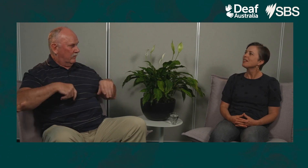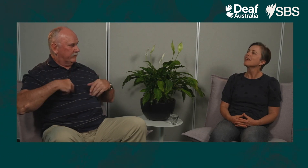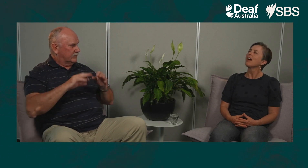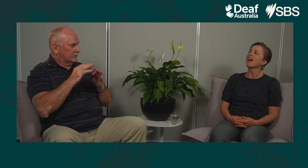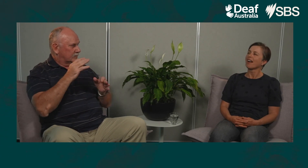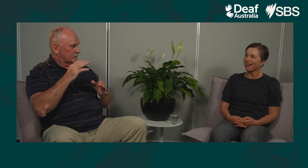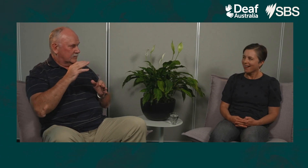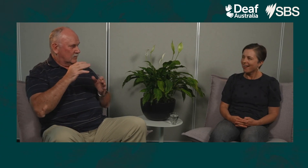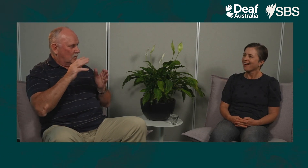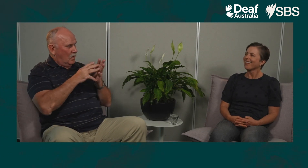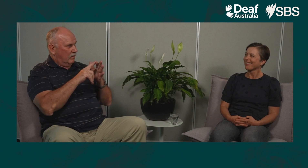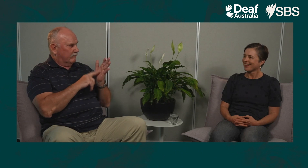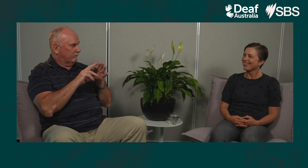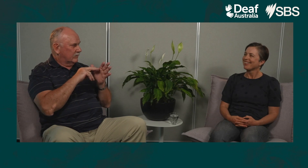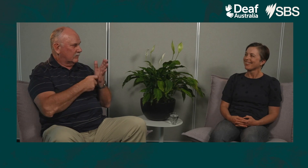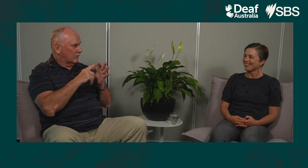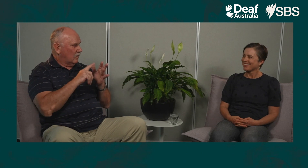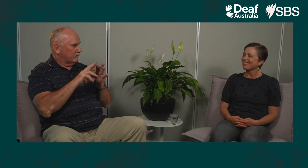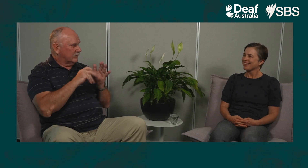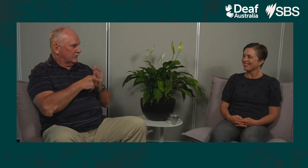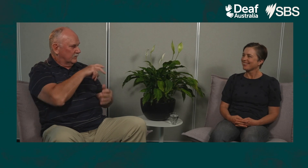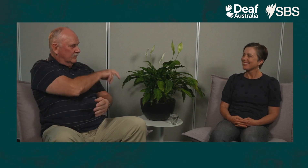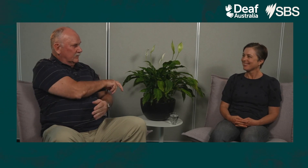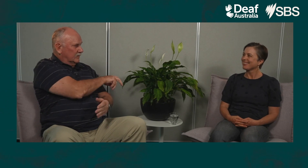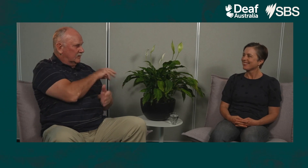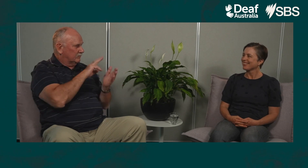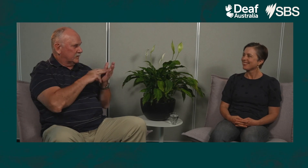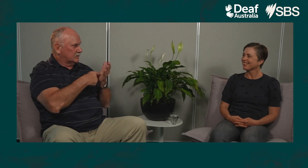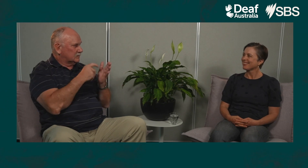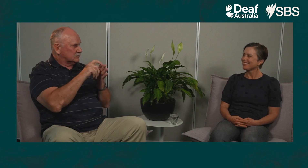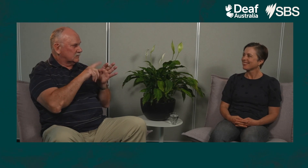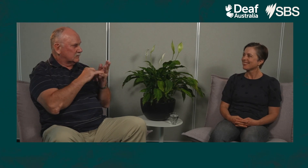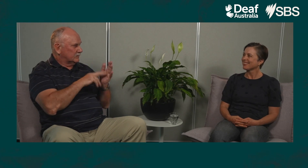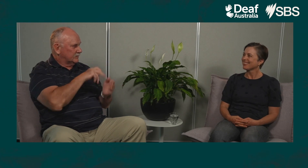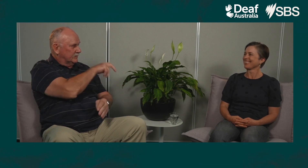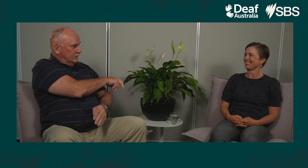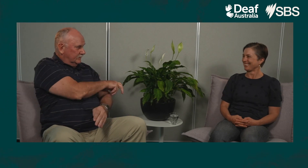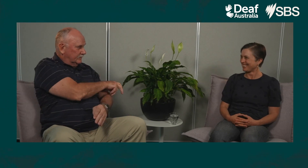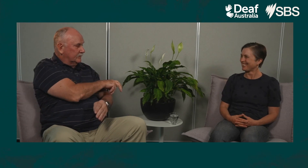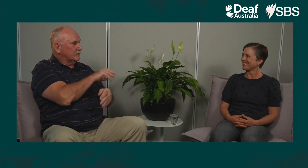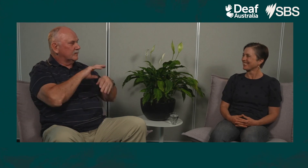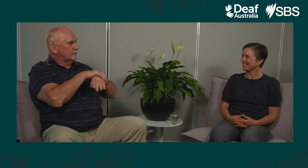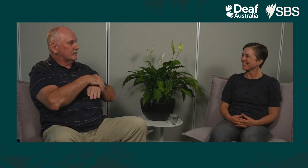but the welfare officer, Mr. Dyson, he was the interpreter sitting in the front passenger seat